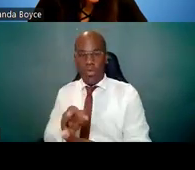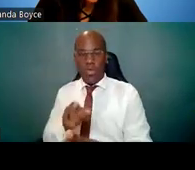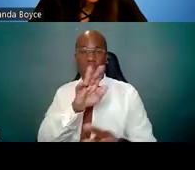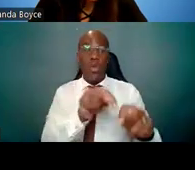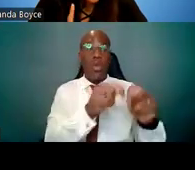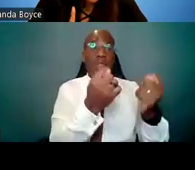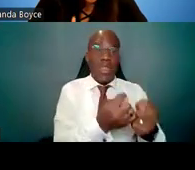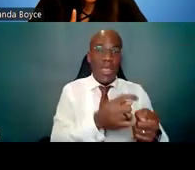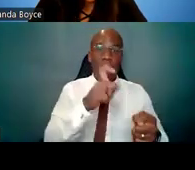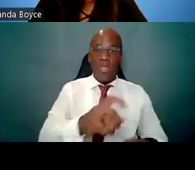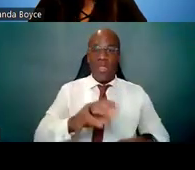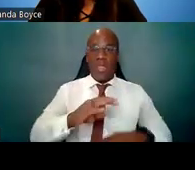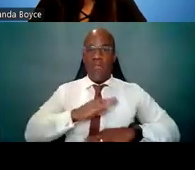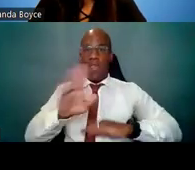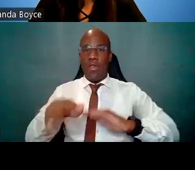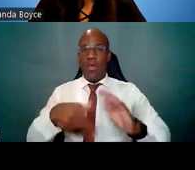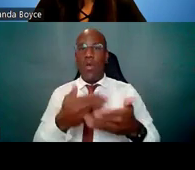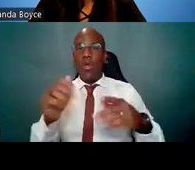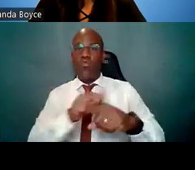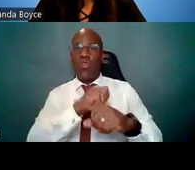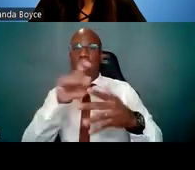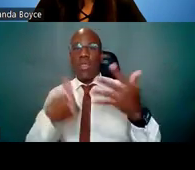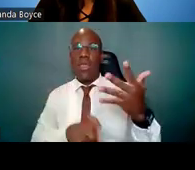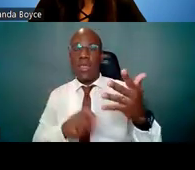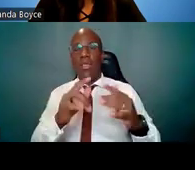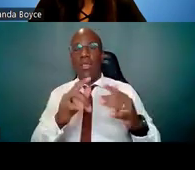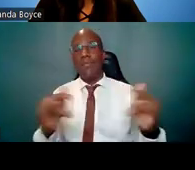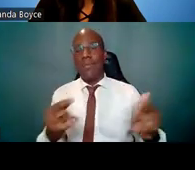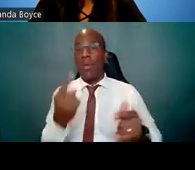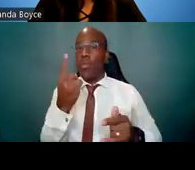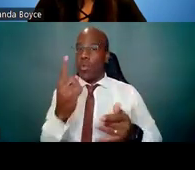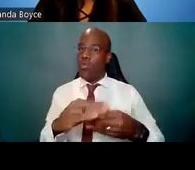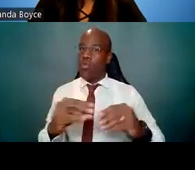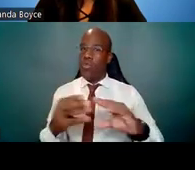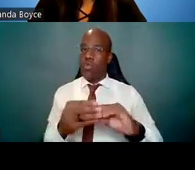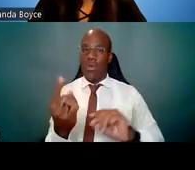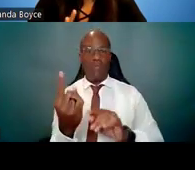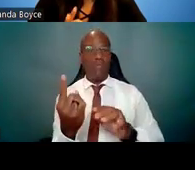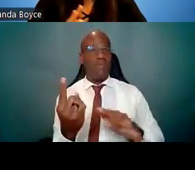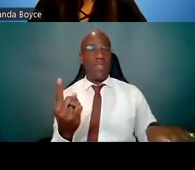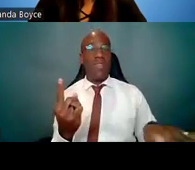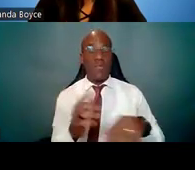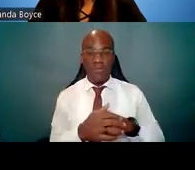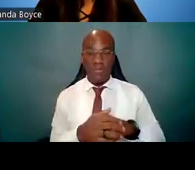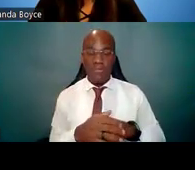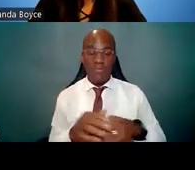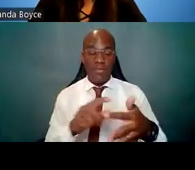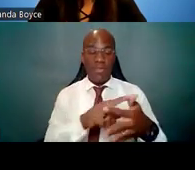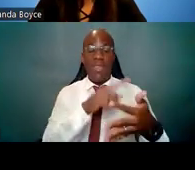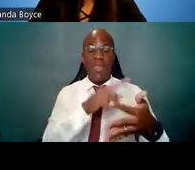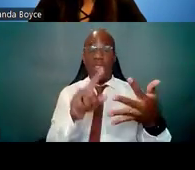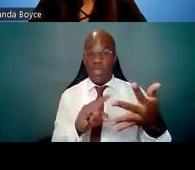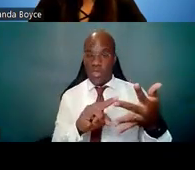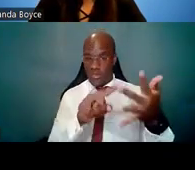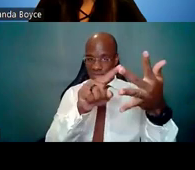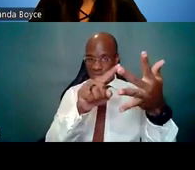etcetera. It's one story. Thirdly -- and I mentioned this in the previous slide -- pay attention to details.